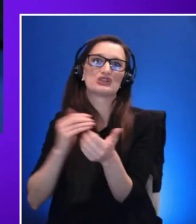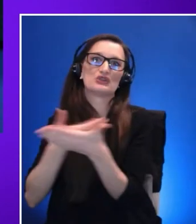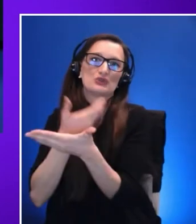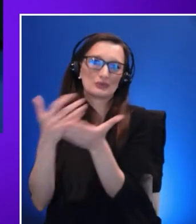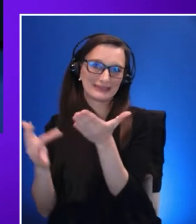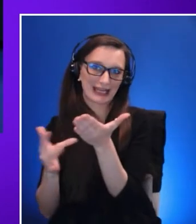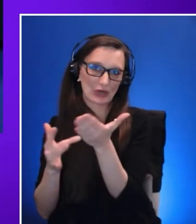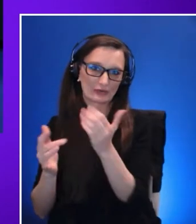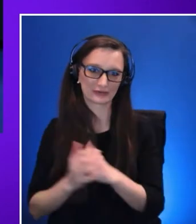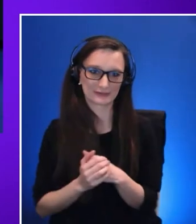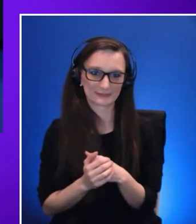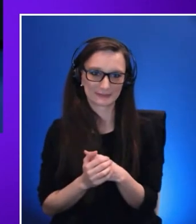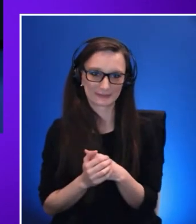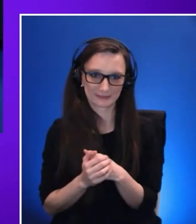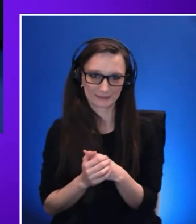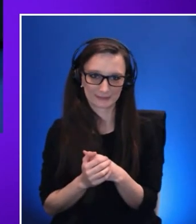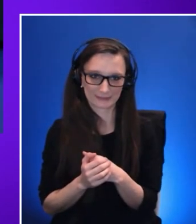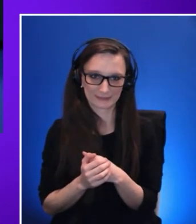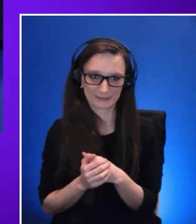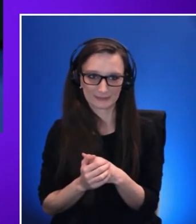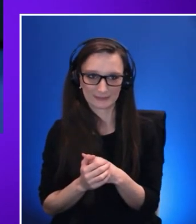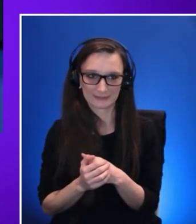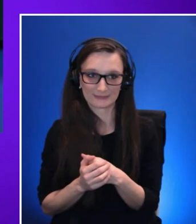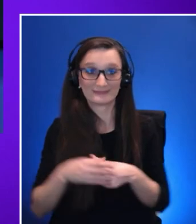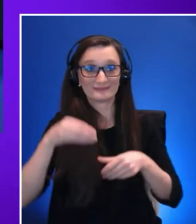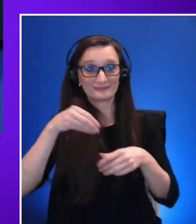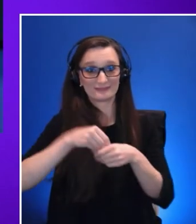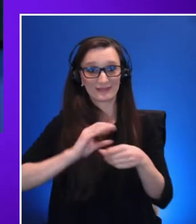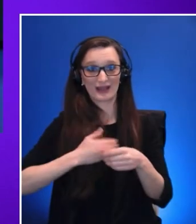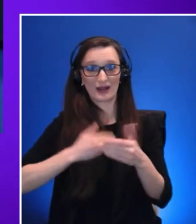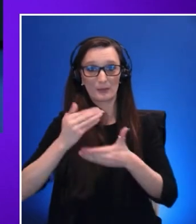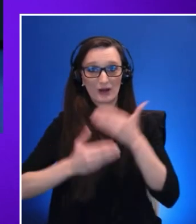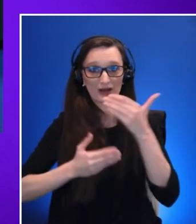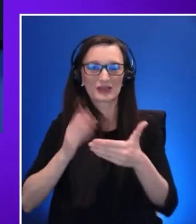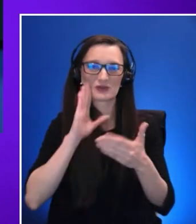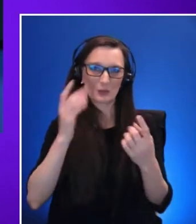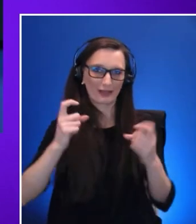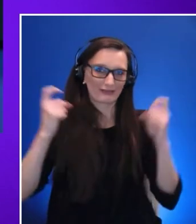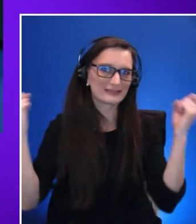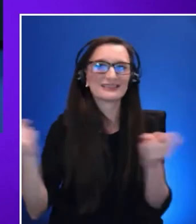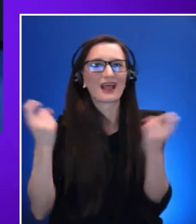And we will in a process where we celebrate success. It's important for us to celebrate